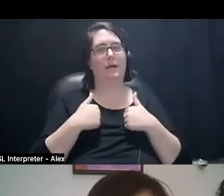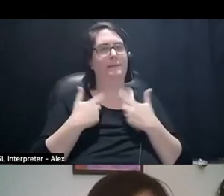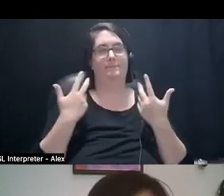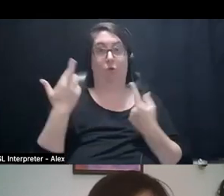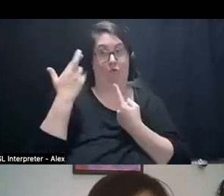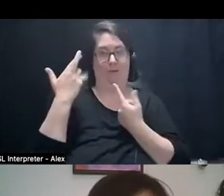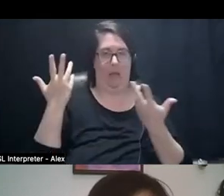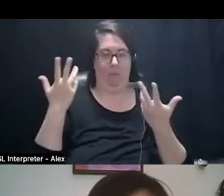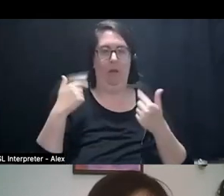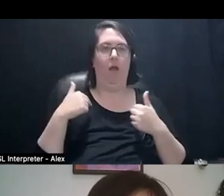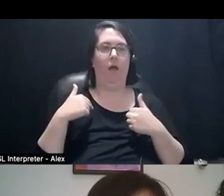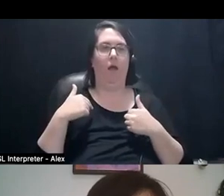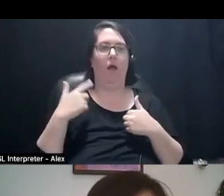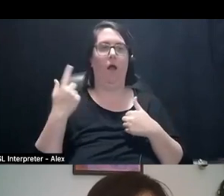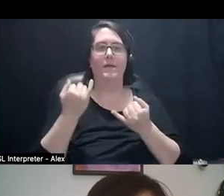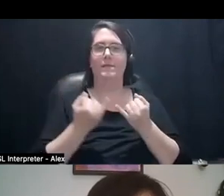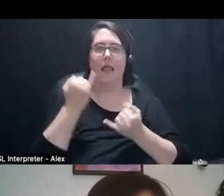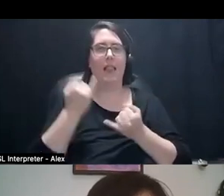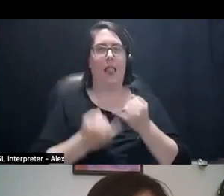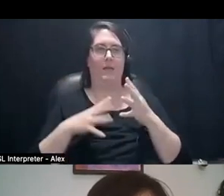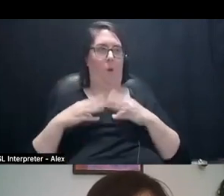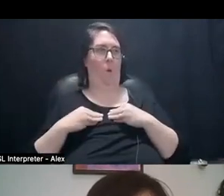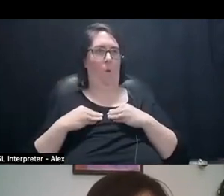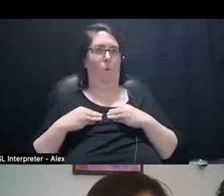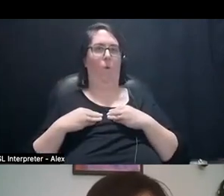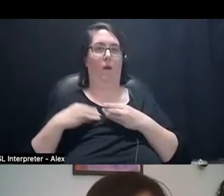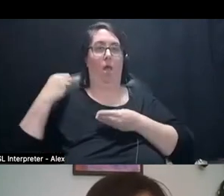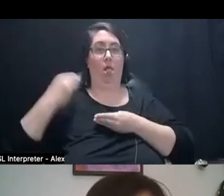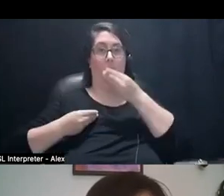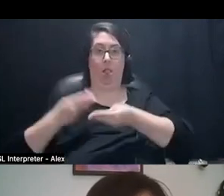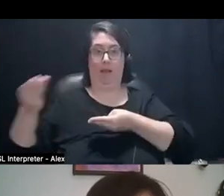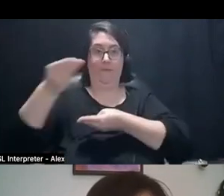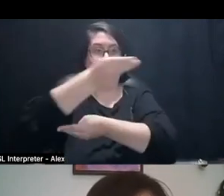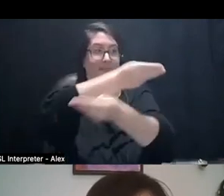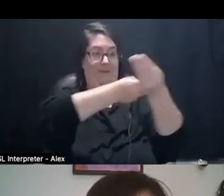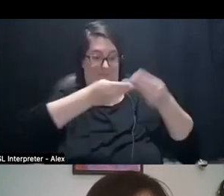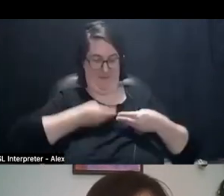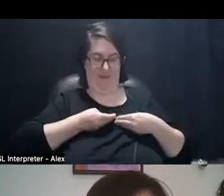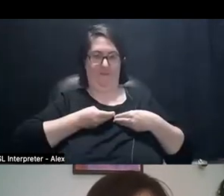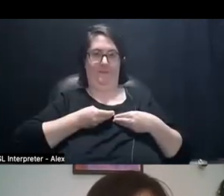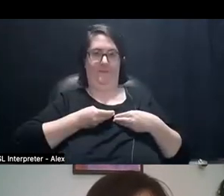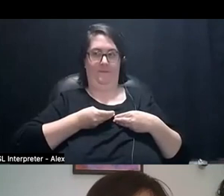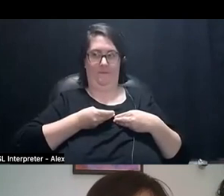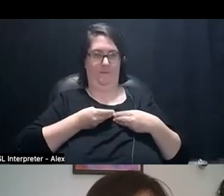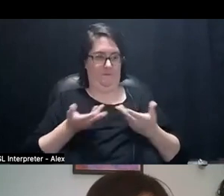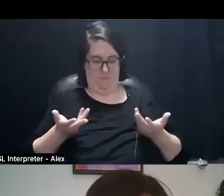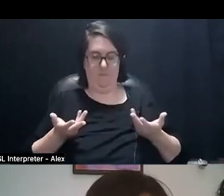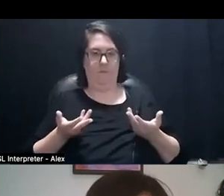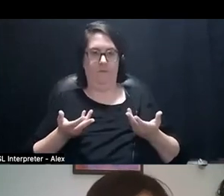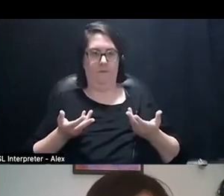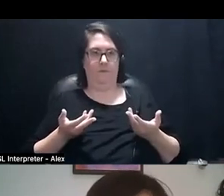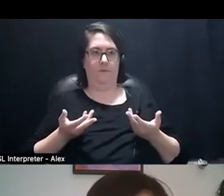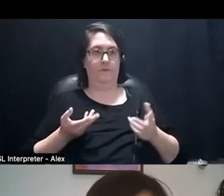that I'm like the last person to own anything. Like, I could like, get like, a hat from like the